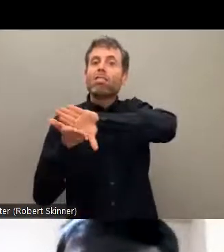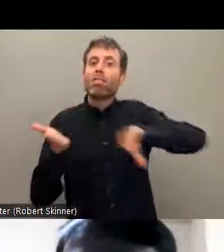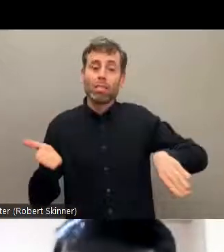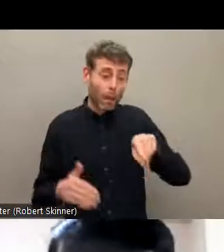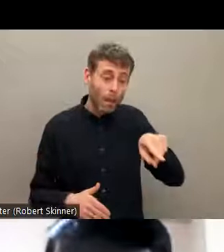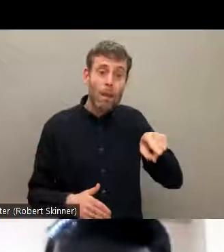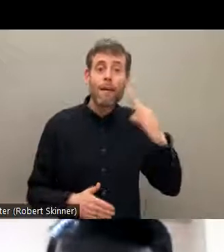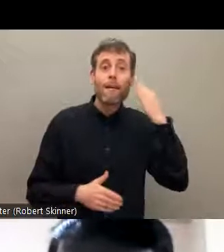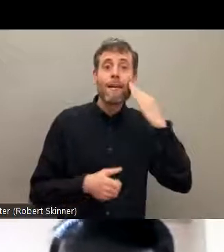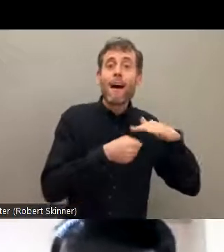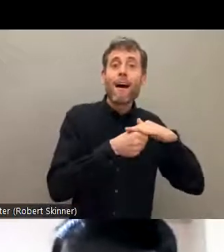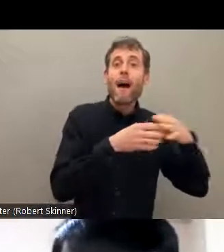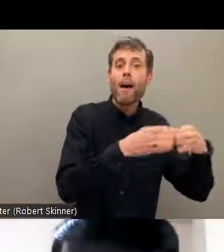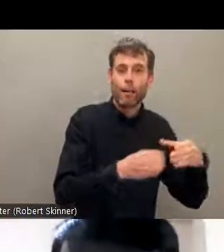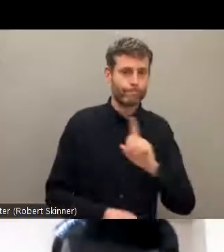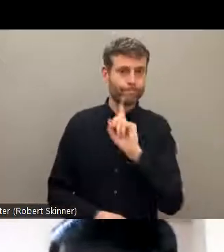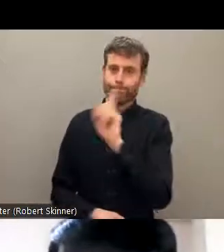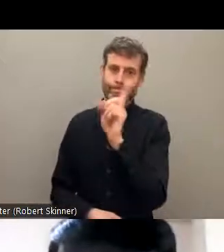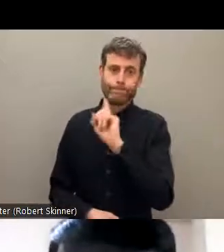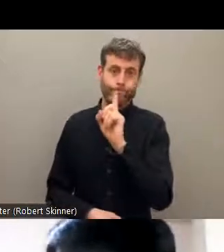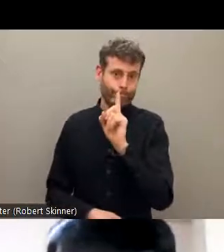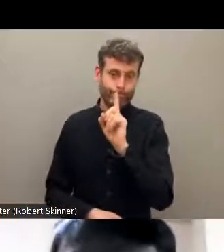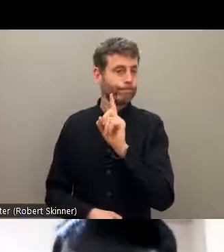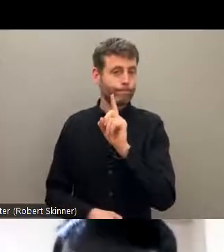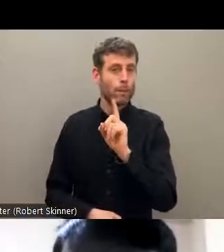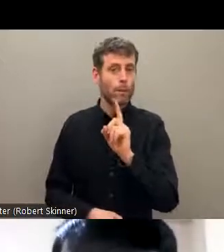was not able to make, you know,